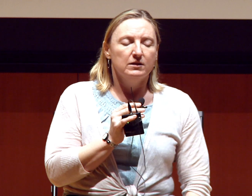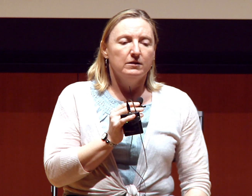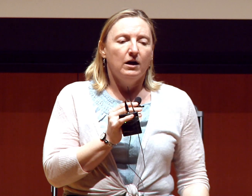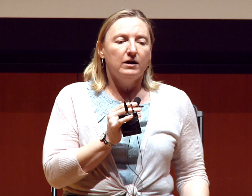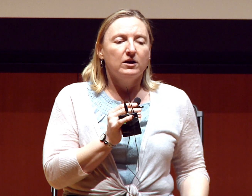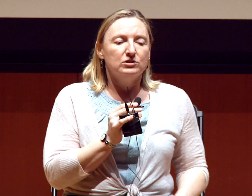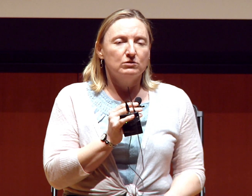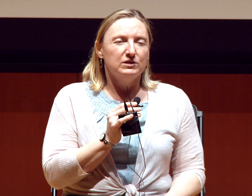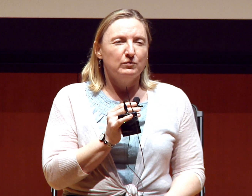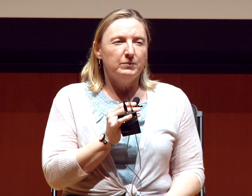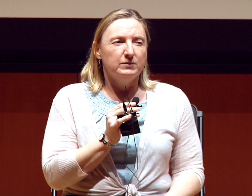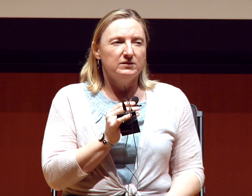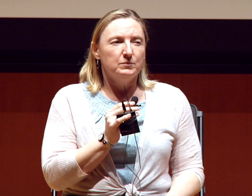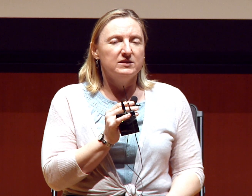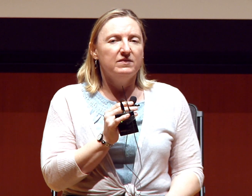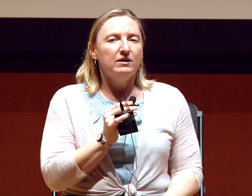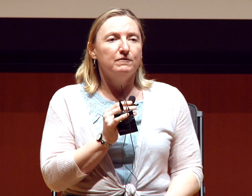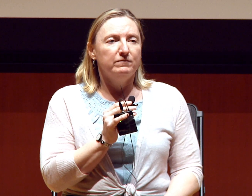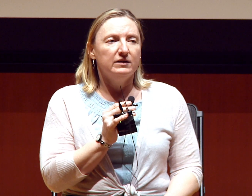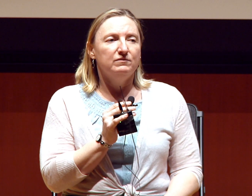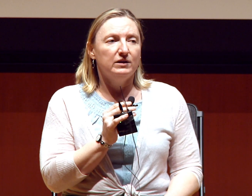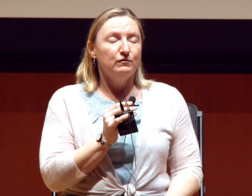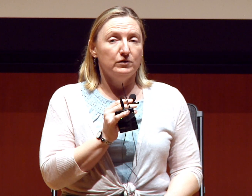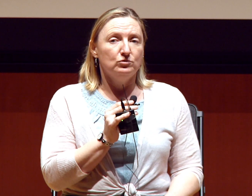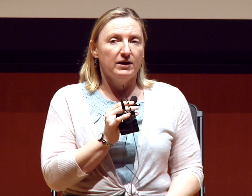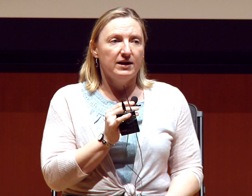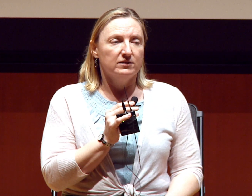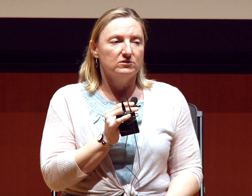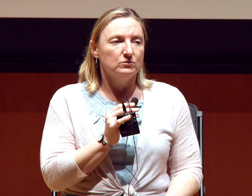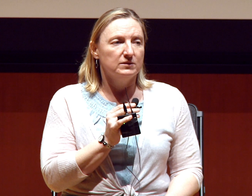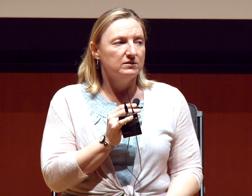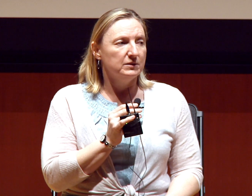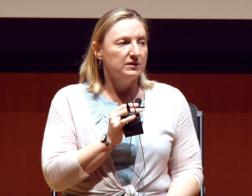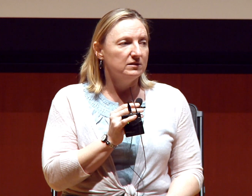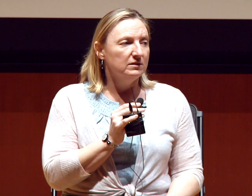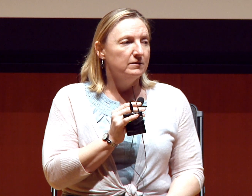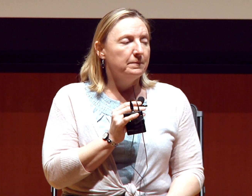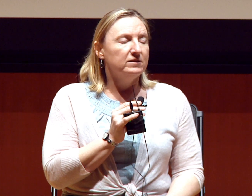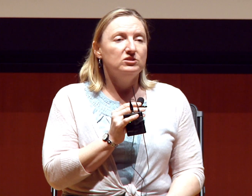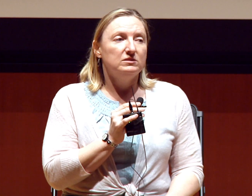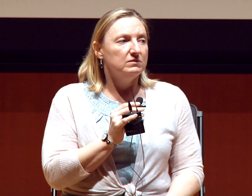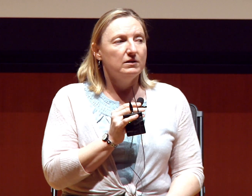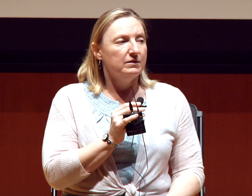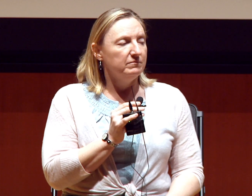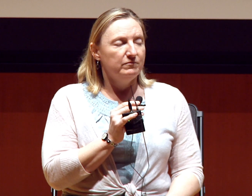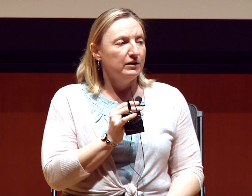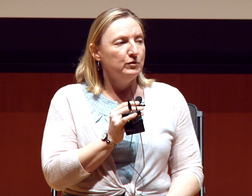on arts careers for people with disabilities, and there very, very few trained actors with disabilities. There are just very few.